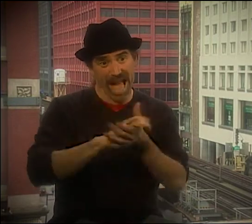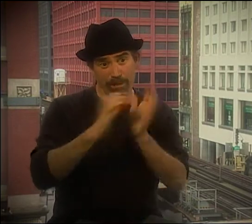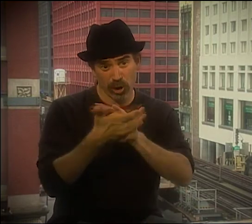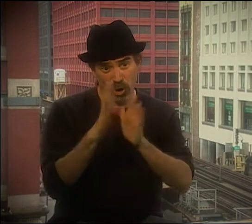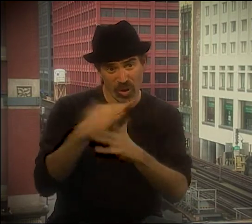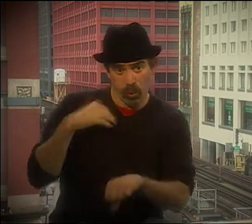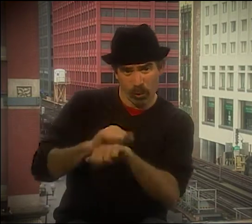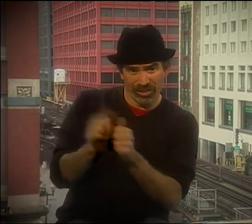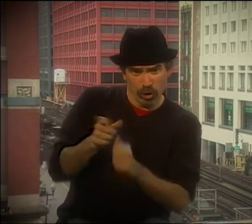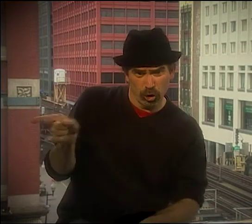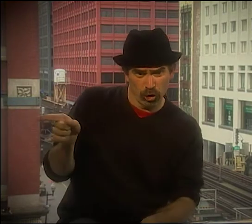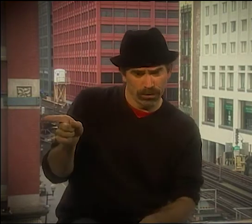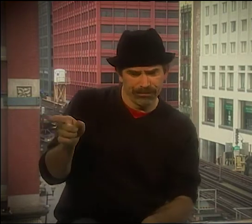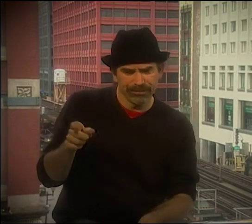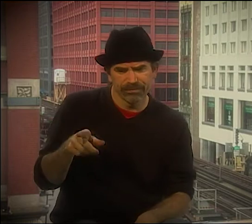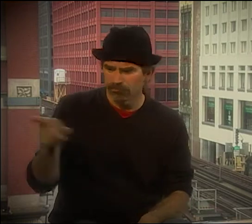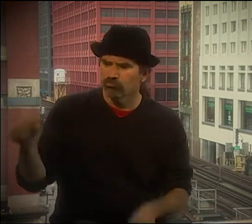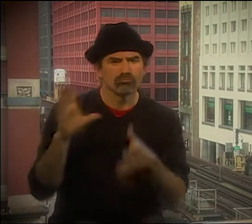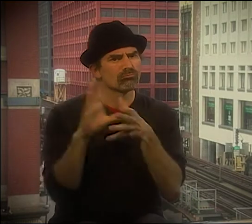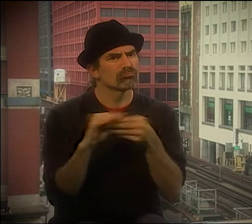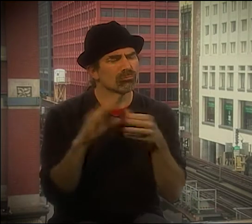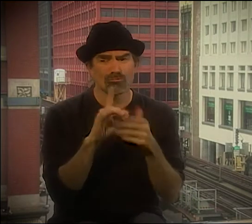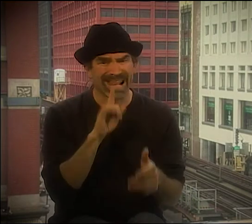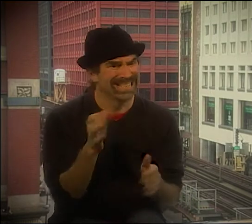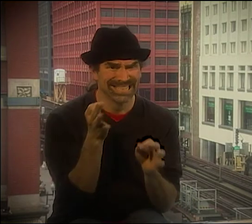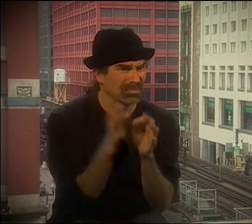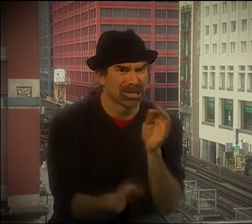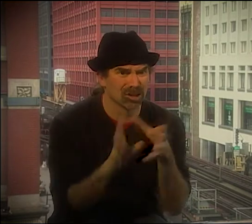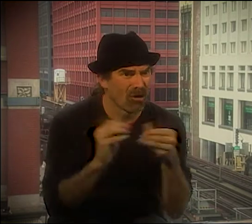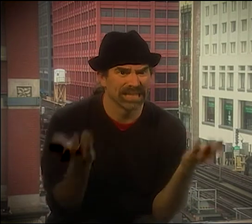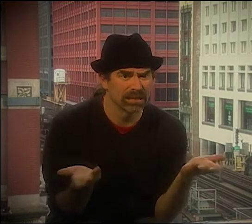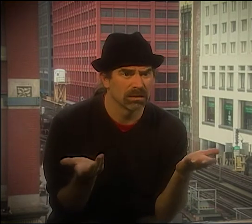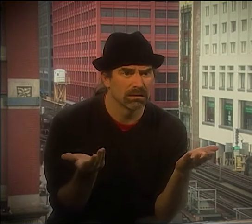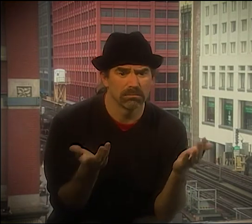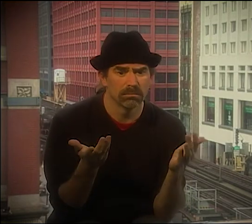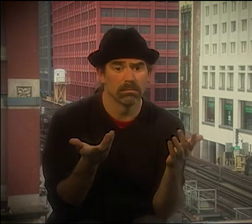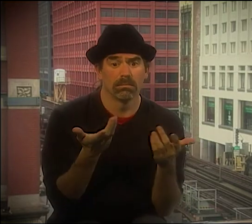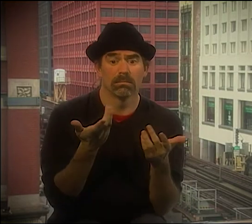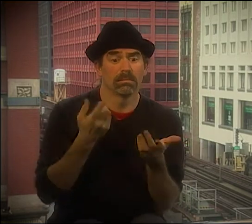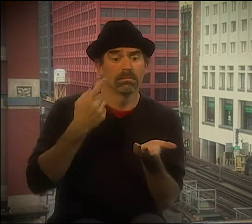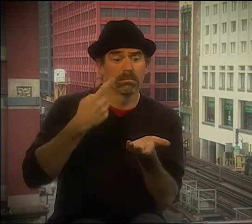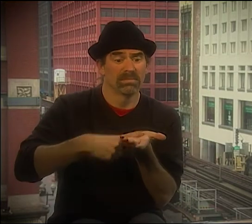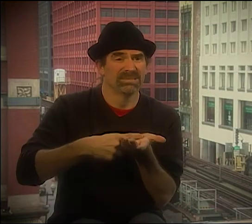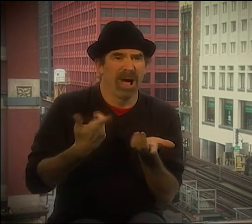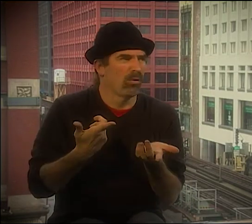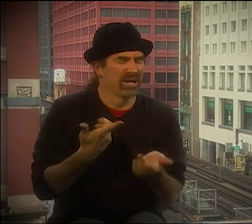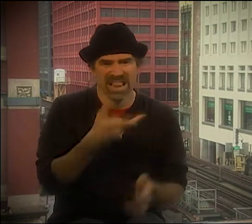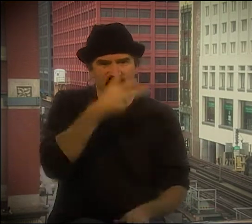IN MISSING CHILDREN IN SOUTH AFRICA. THE MAN IS CARRYING THE COFFIN OF HIS CHILD, AND WHEN HE'S SHOT